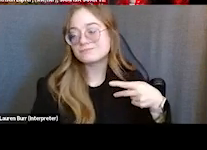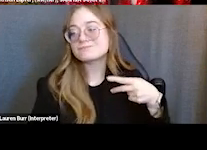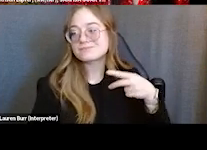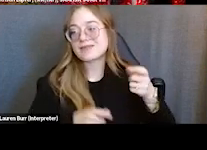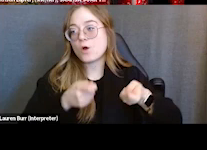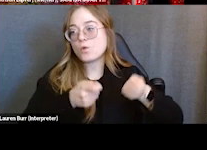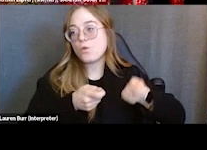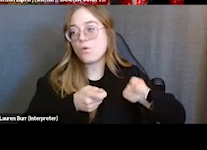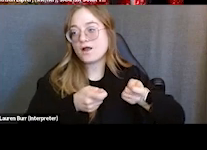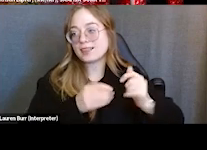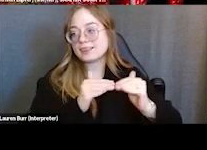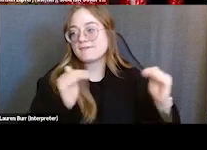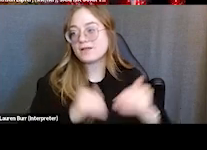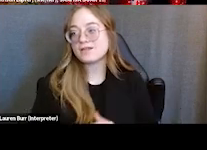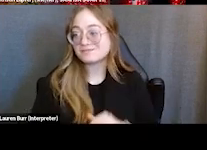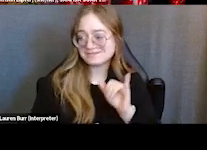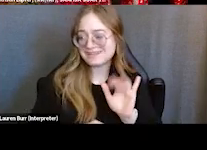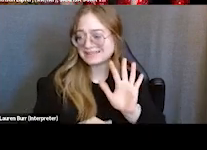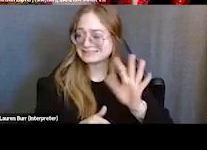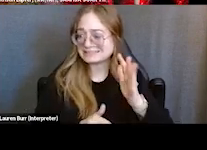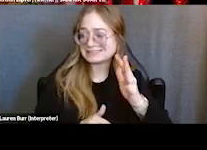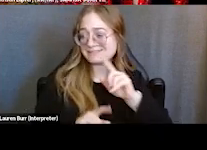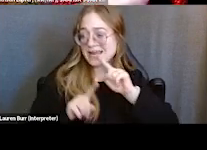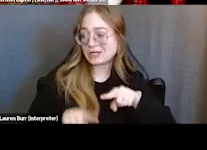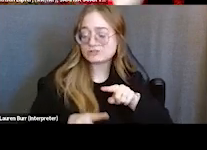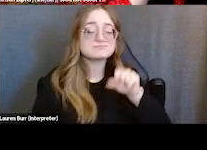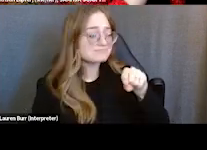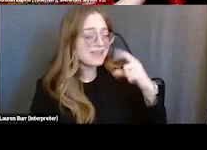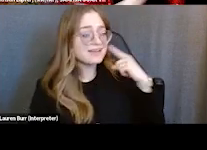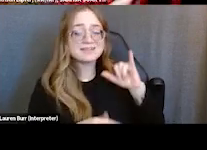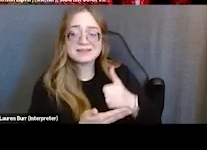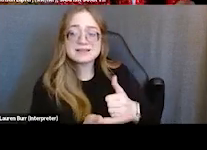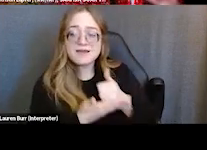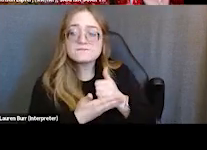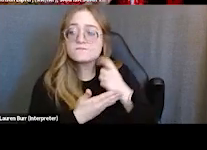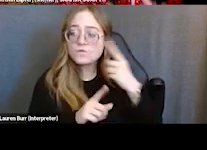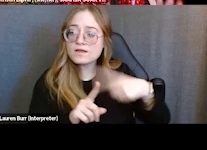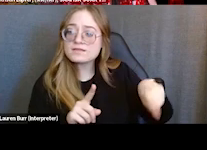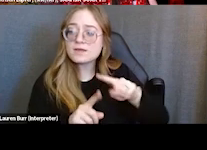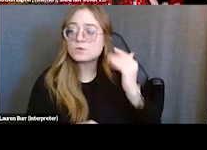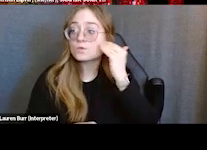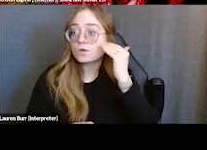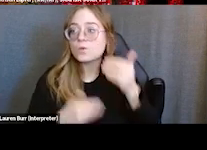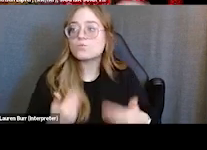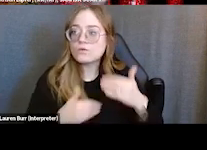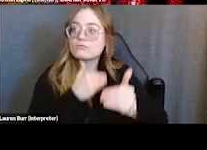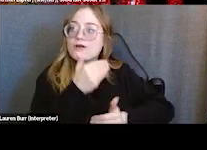Yeah, I think so and I think it's helpful for the questioner to hear, you know, that the process for guardianship and the process